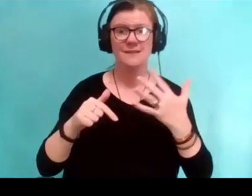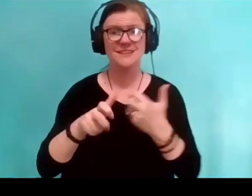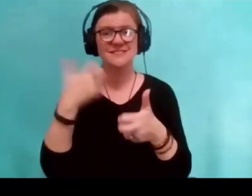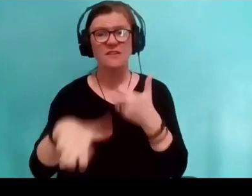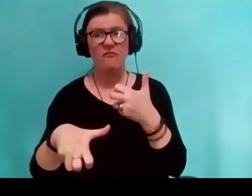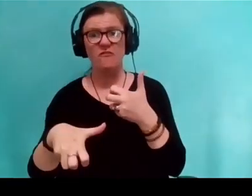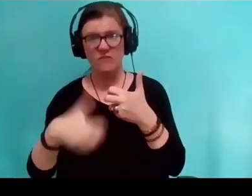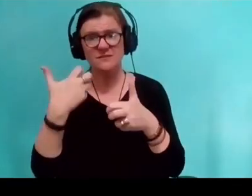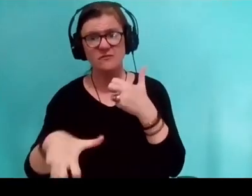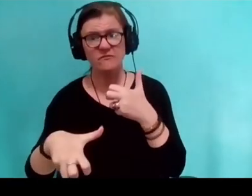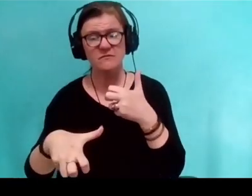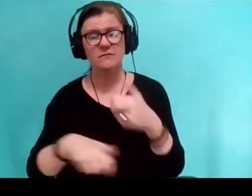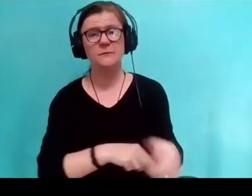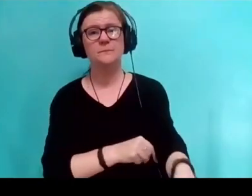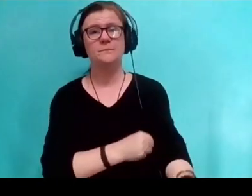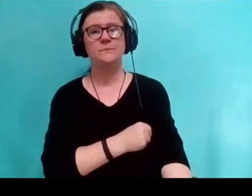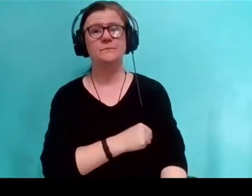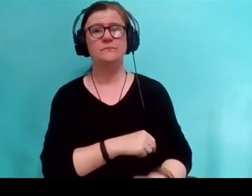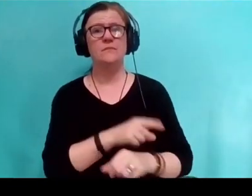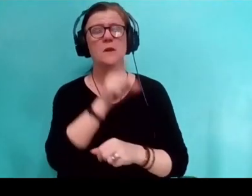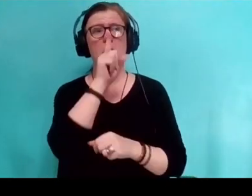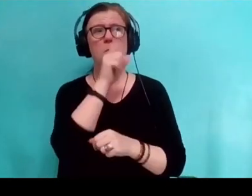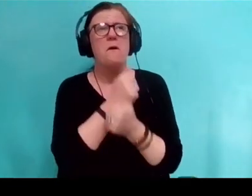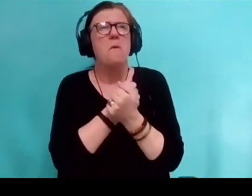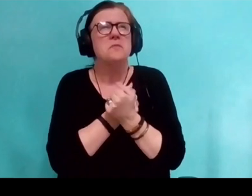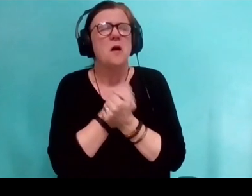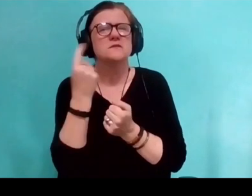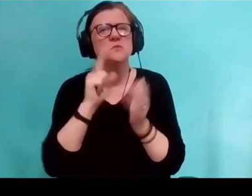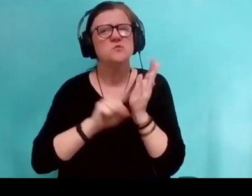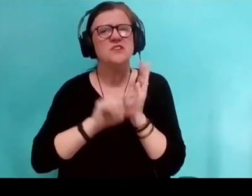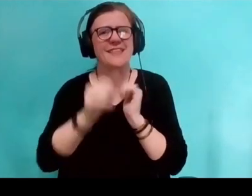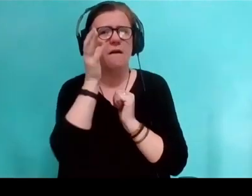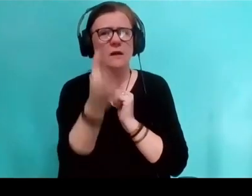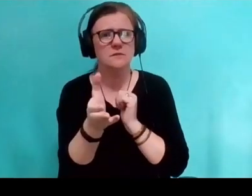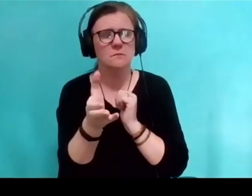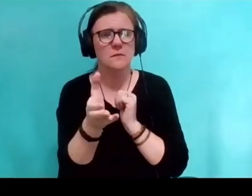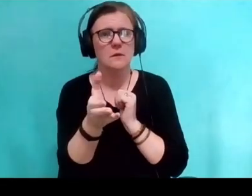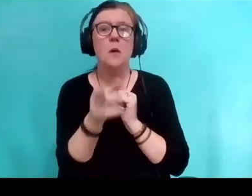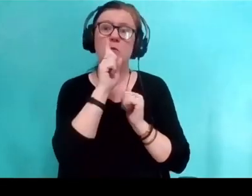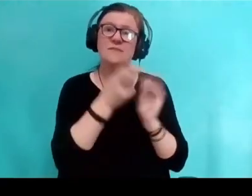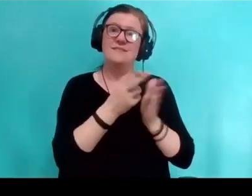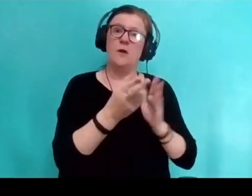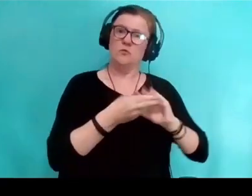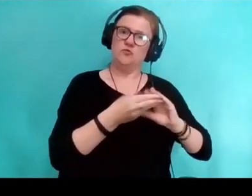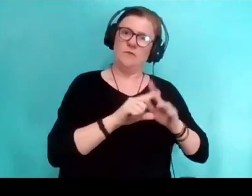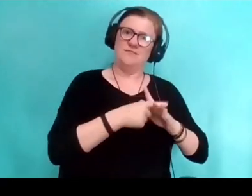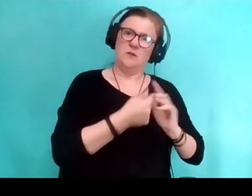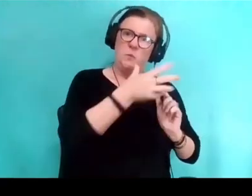something I would see I'd love to see somebody write about, but just how the story changes from the parent to the child.